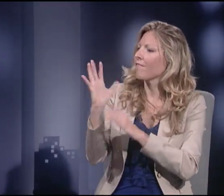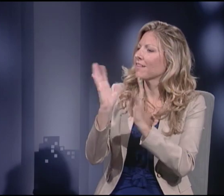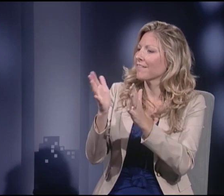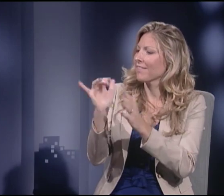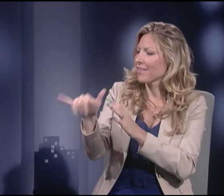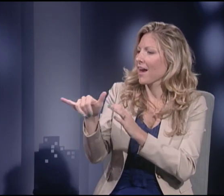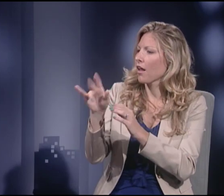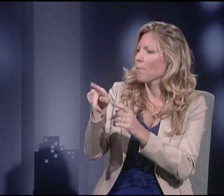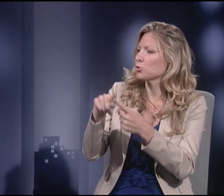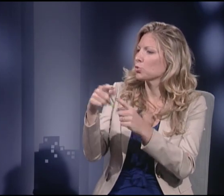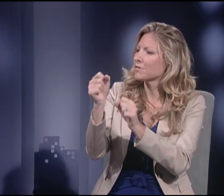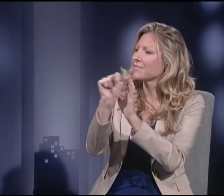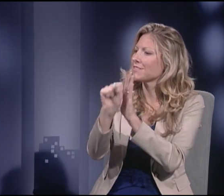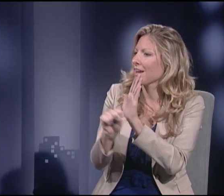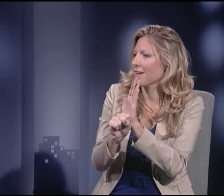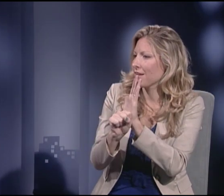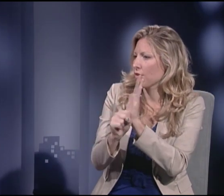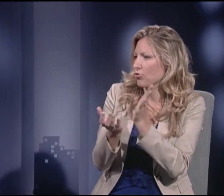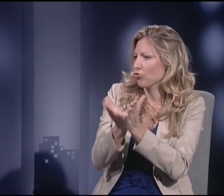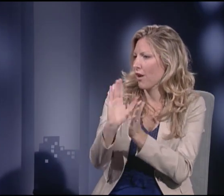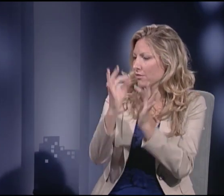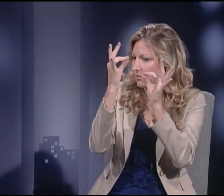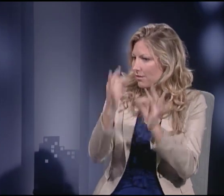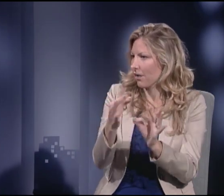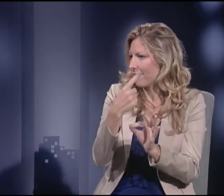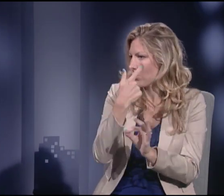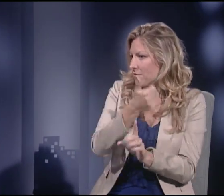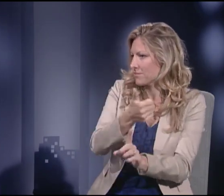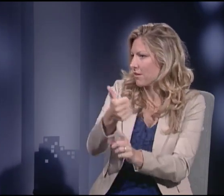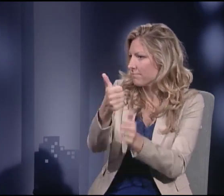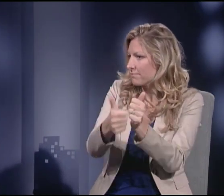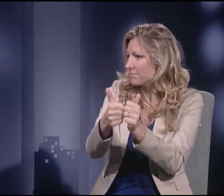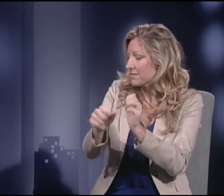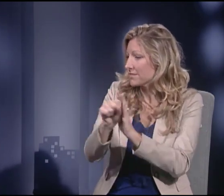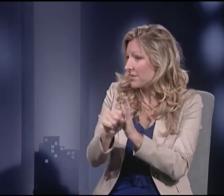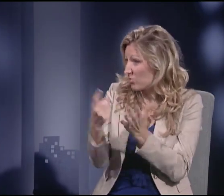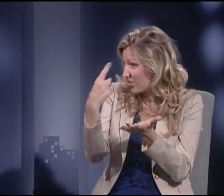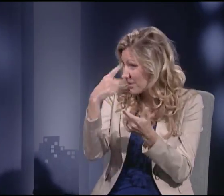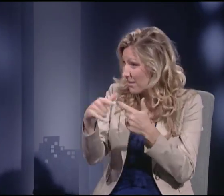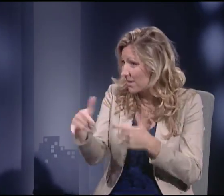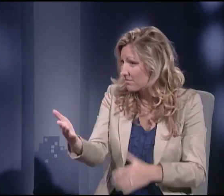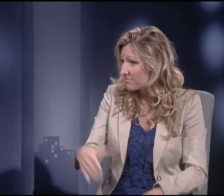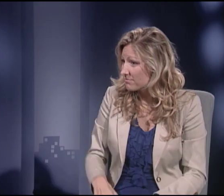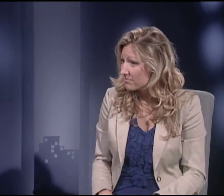So what about the idea of leaving that to individual states and letting them to decide?